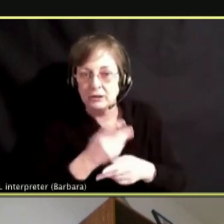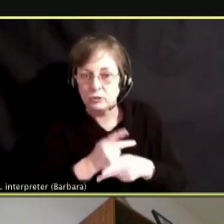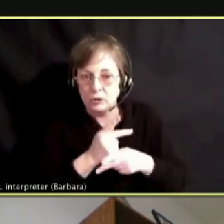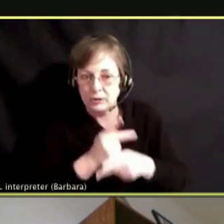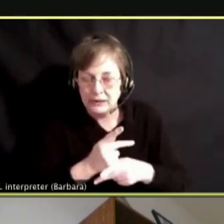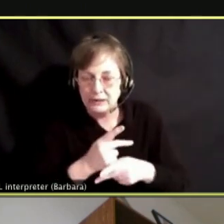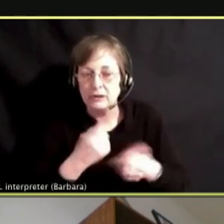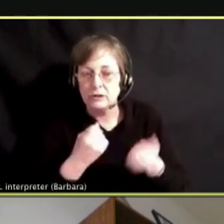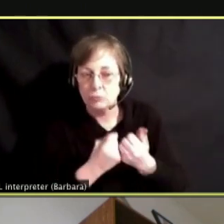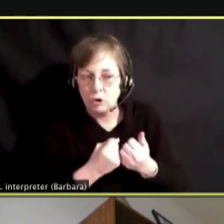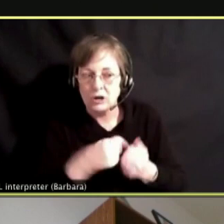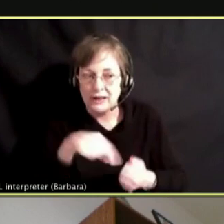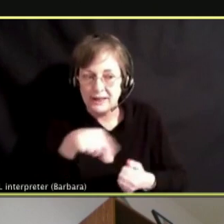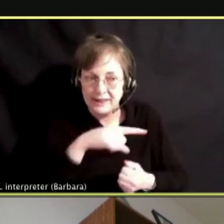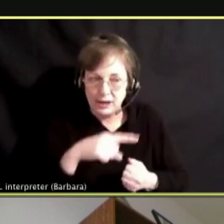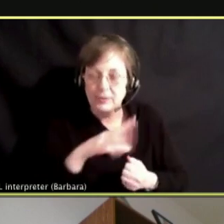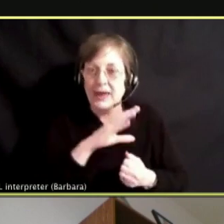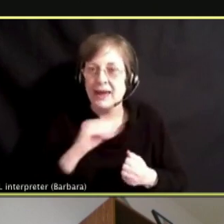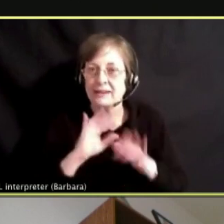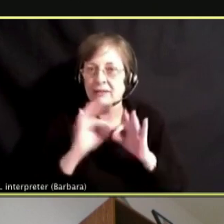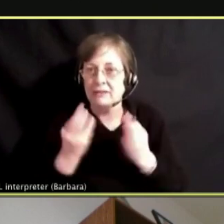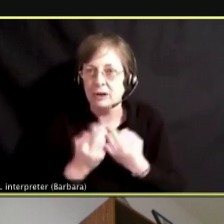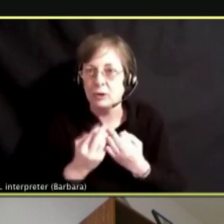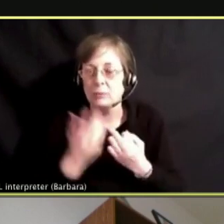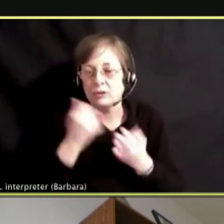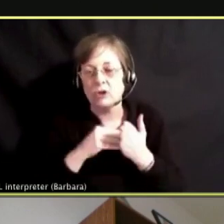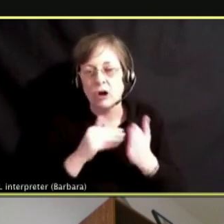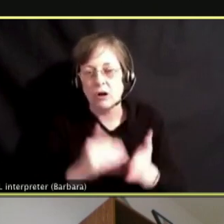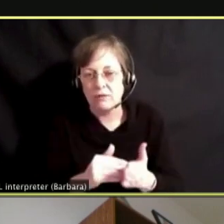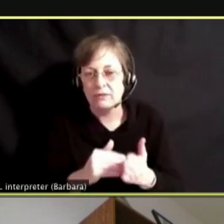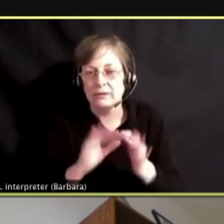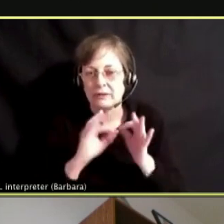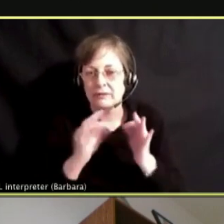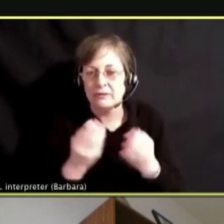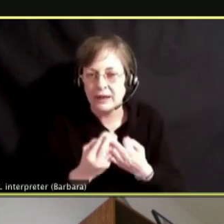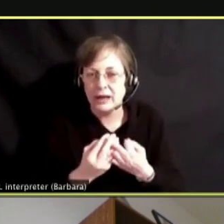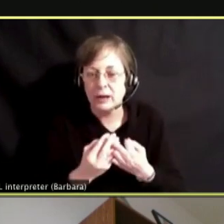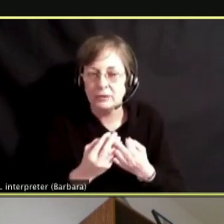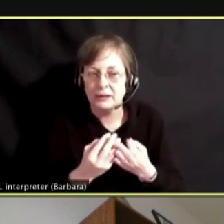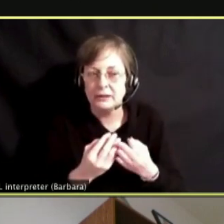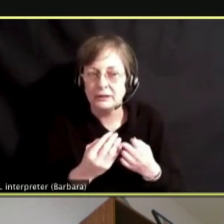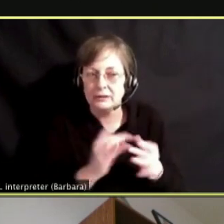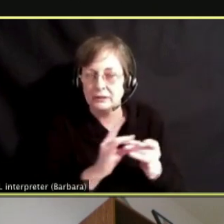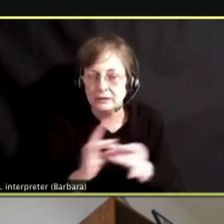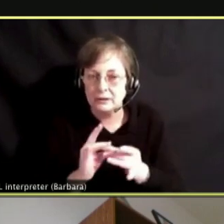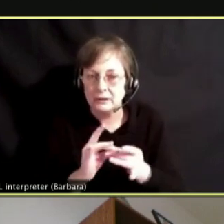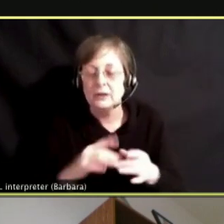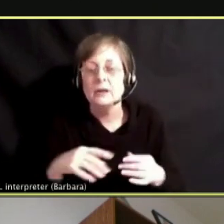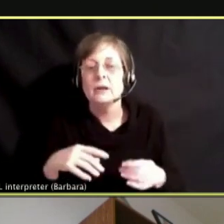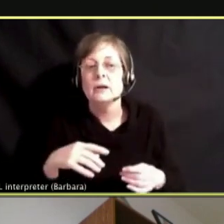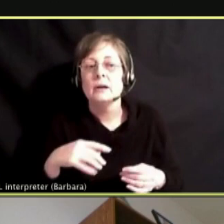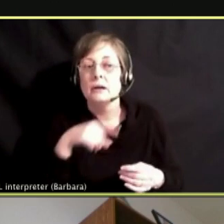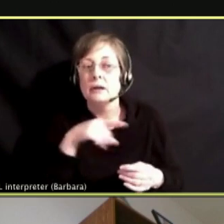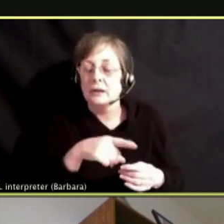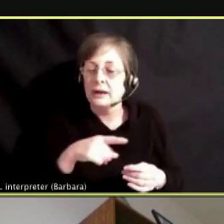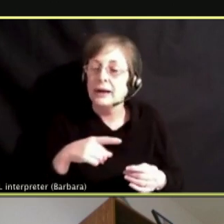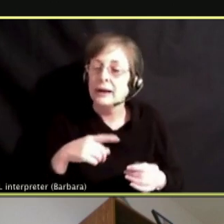A LOT OF TIMES THERE ARE THINGS GOING ON THERE TOO. SO THEY CAN GET TO A PLACE WHERE THEY DON'T FEEL LIKE THEY NEED TO USE A SUBSTANCE ANYMORE